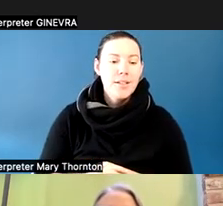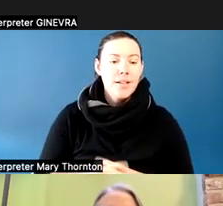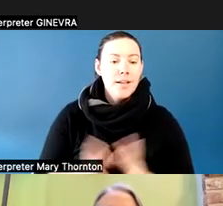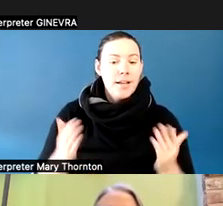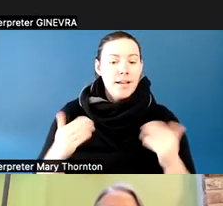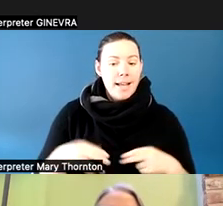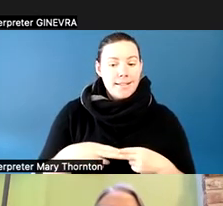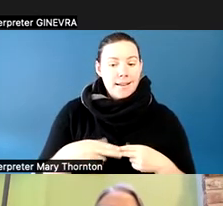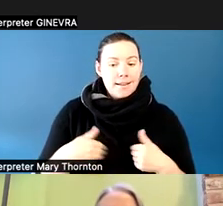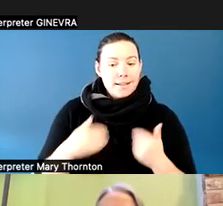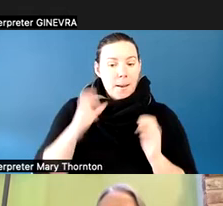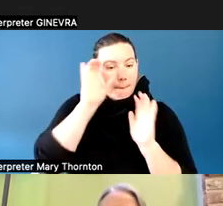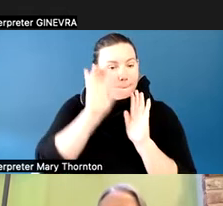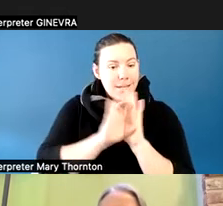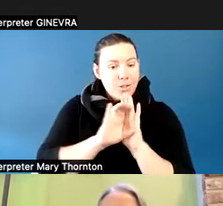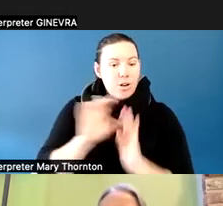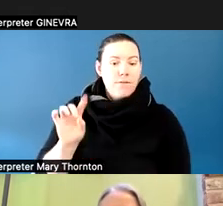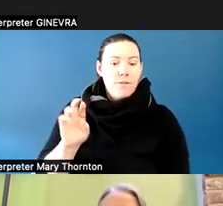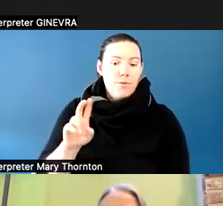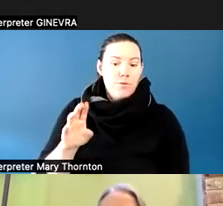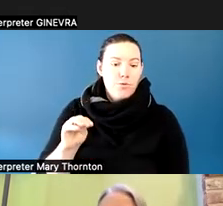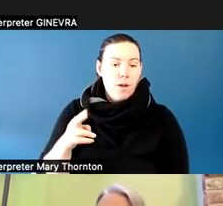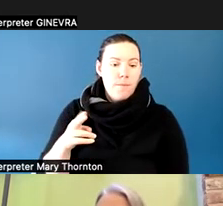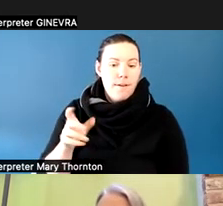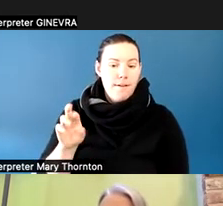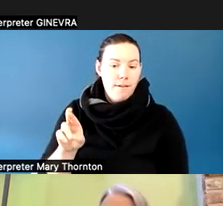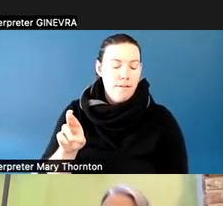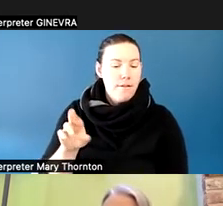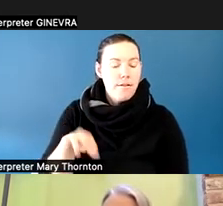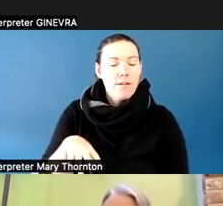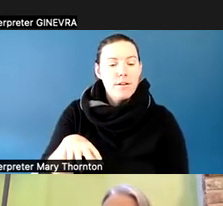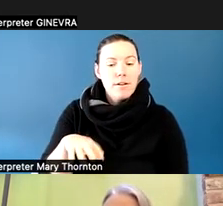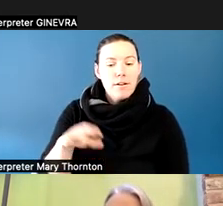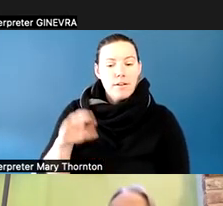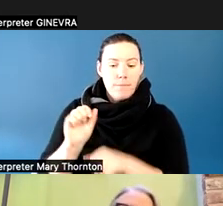of our Drumheller Fountain, which is on the University of Washington, Seattle campus,